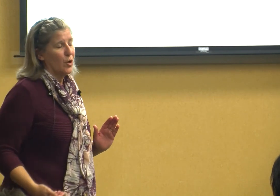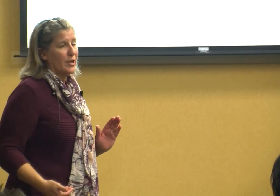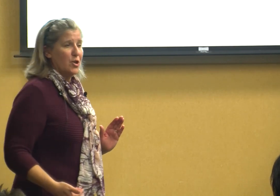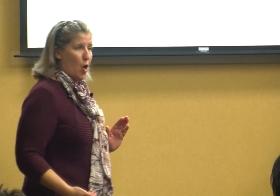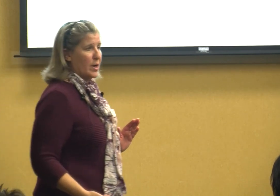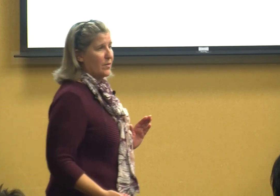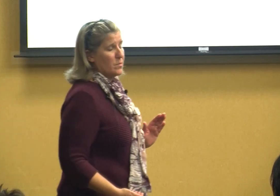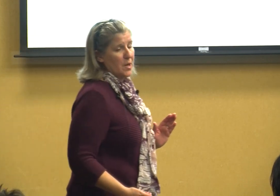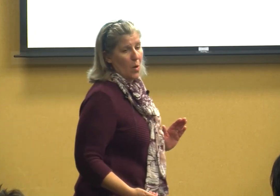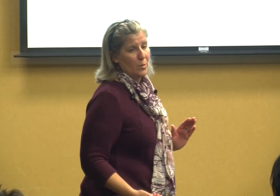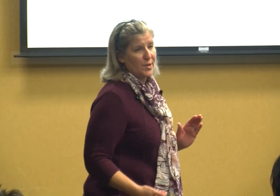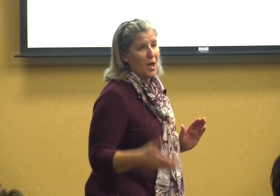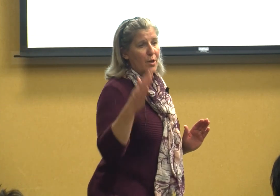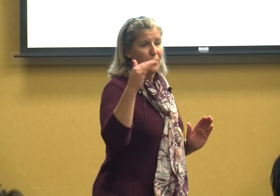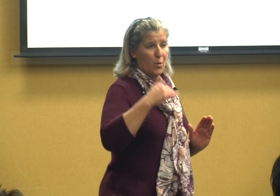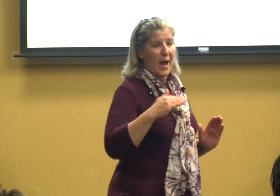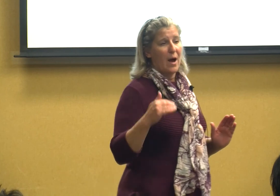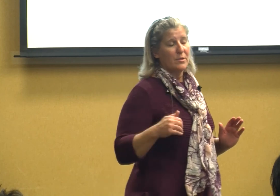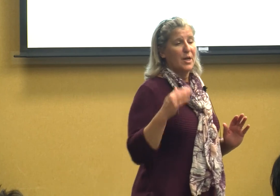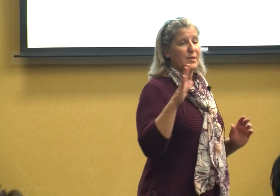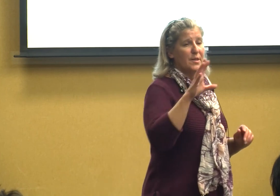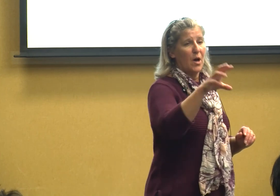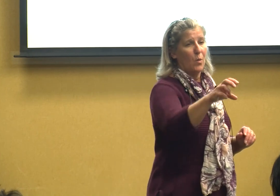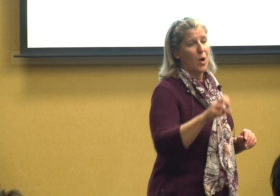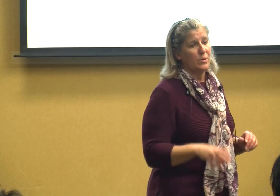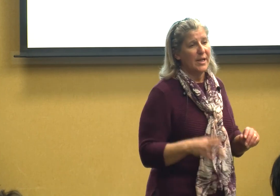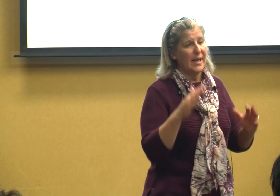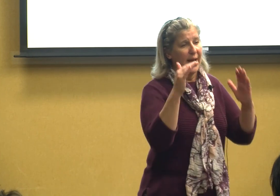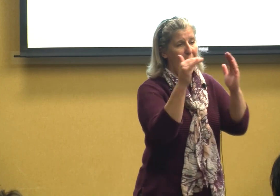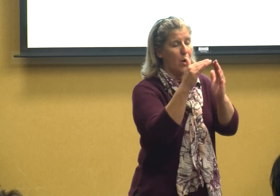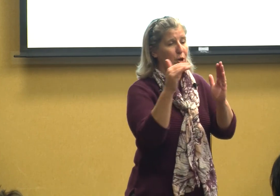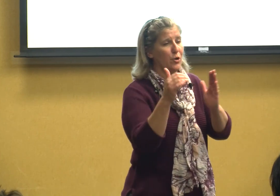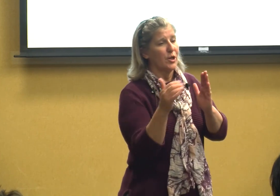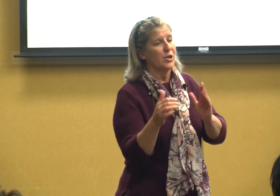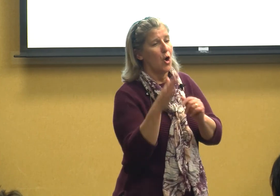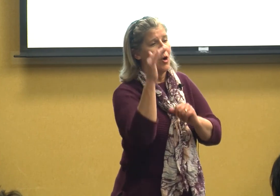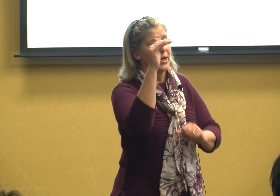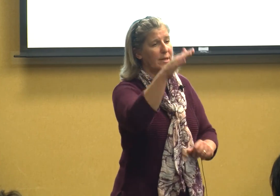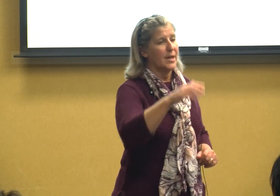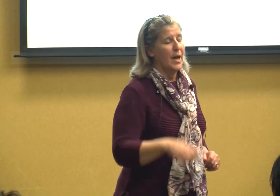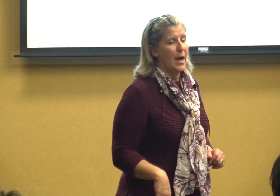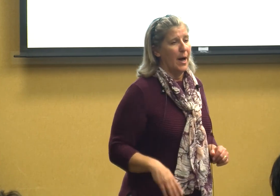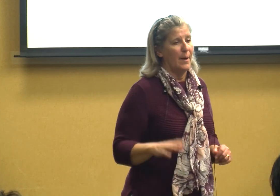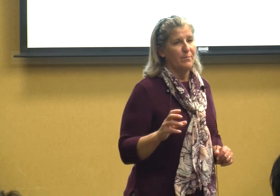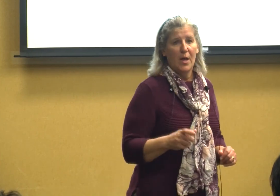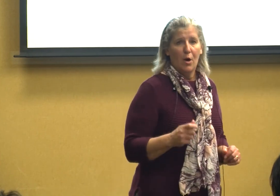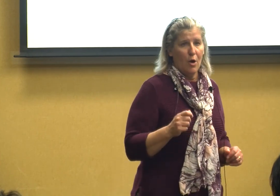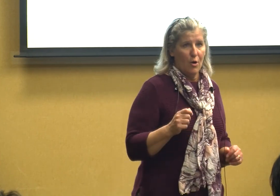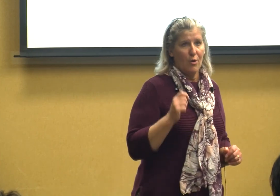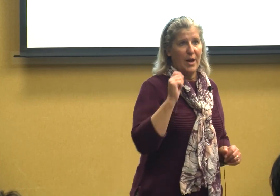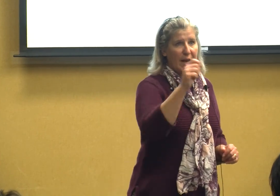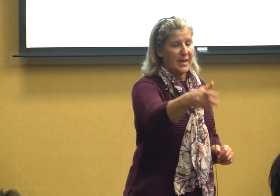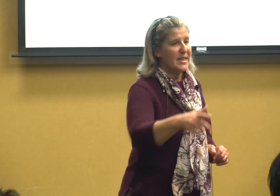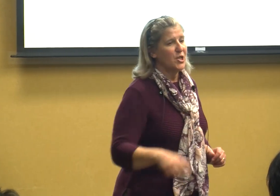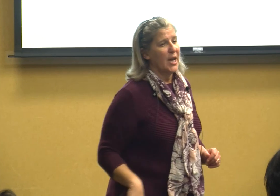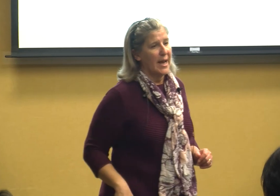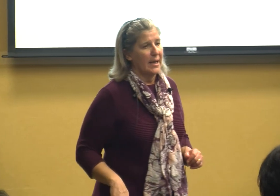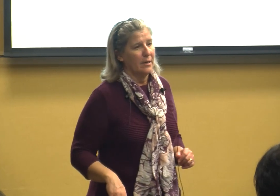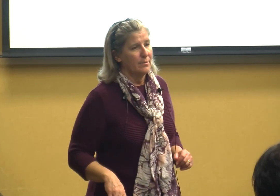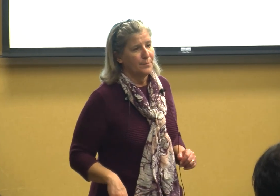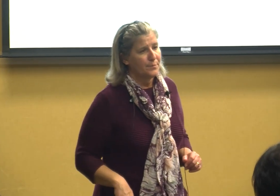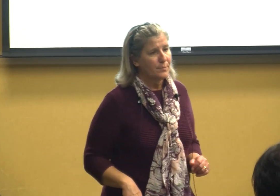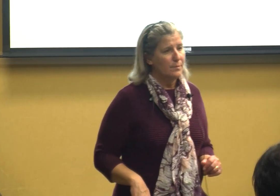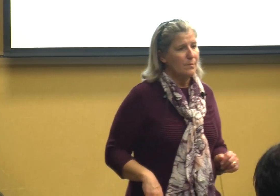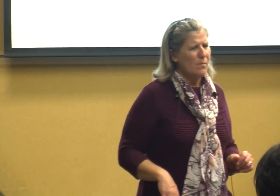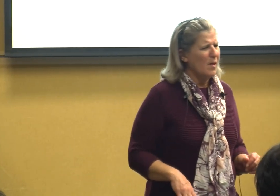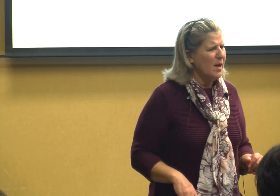going to target those goals throughout so OT how are you going to target her initiating and